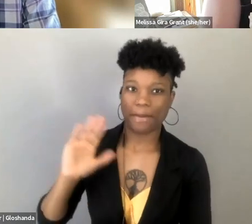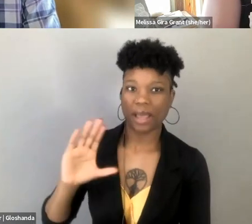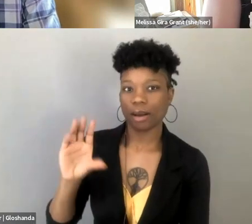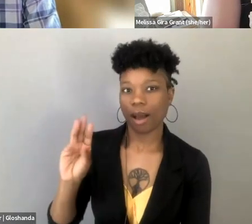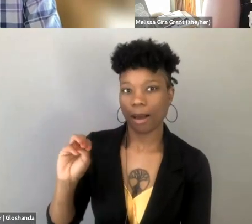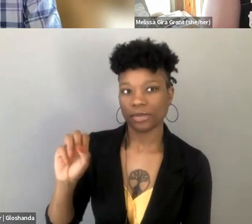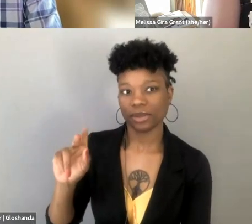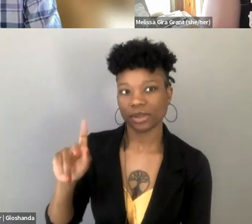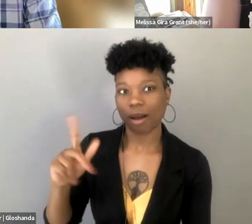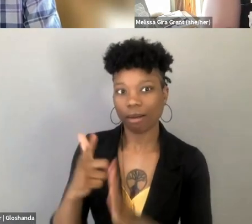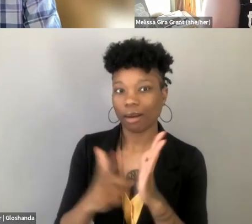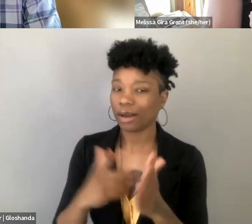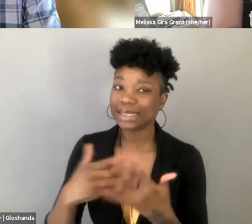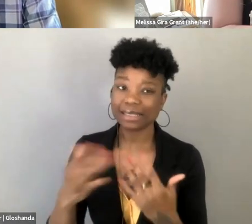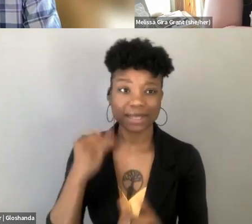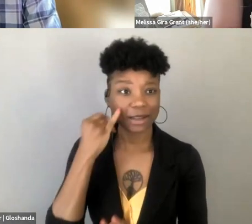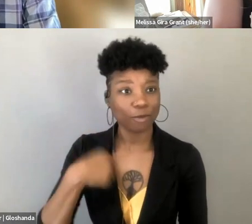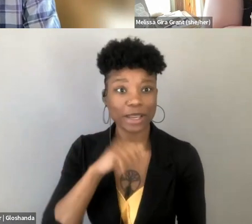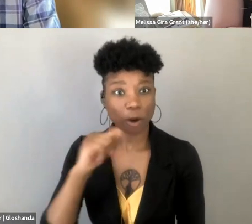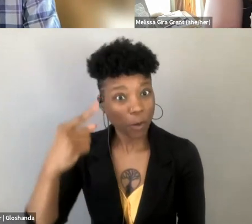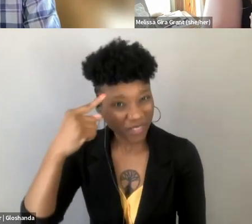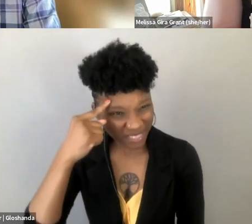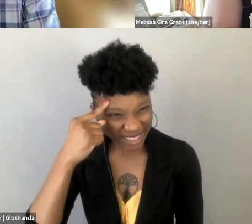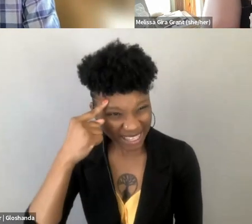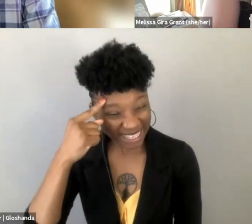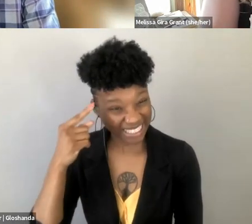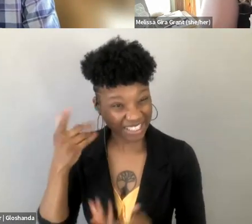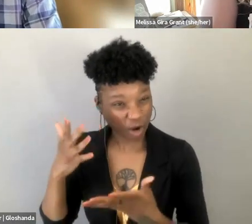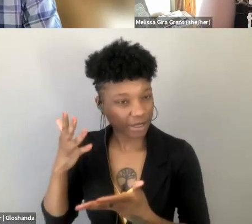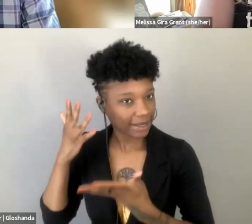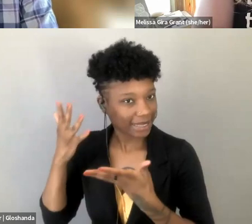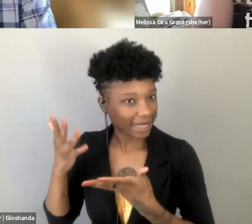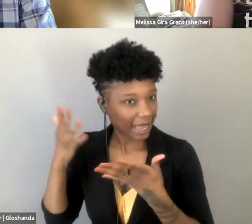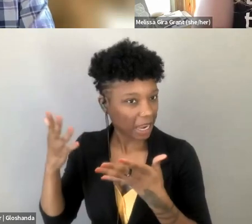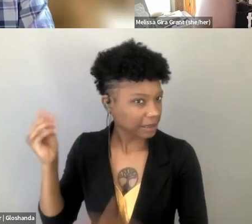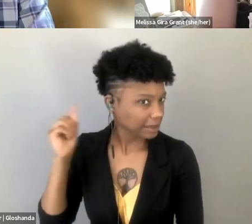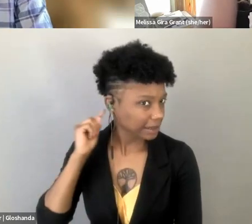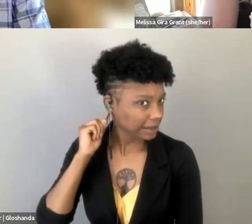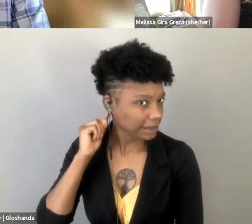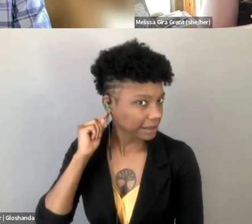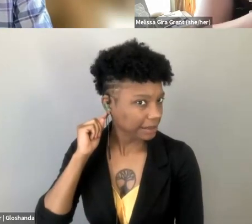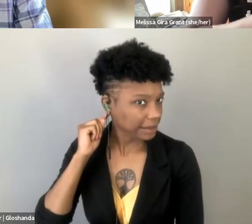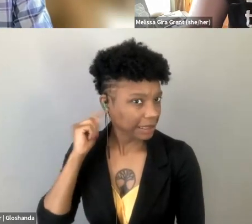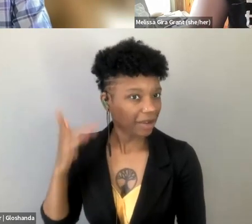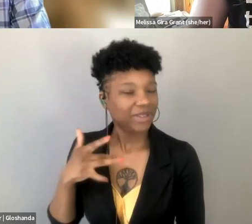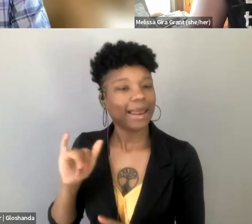Even if we don't think about them as often as we ought to, they are there, lurking, ghost-like, and not so ghost-like.